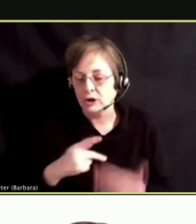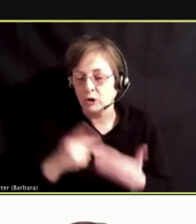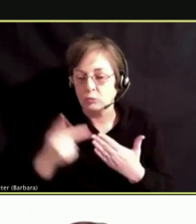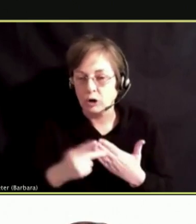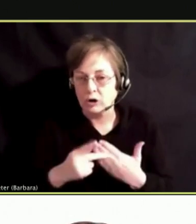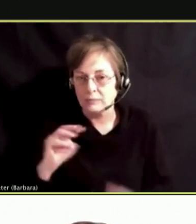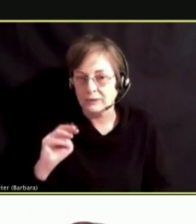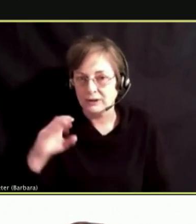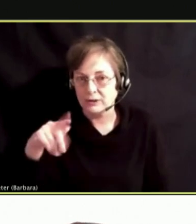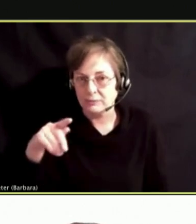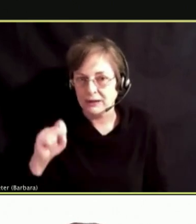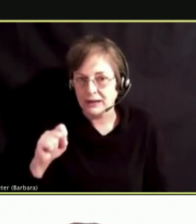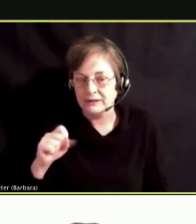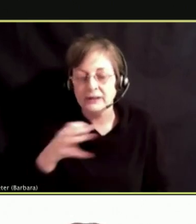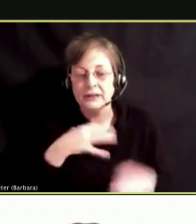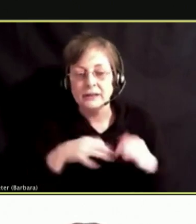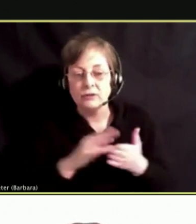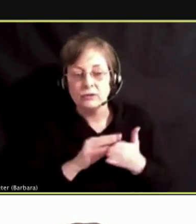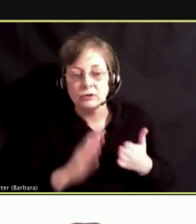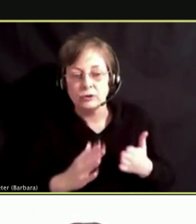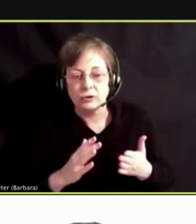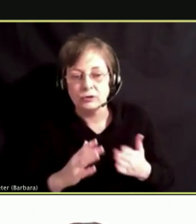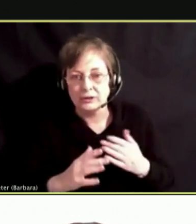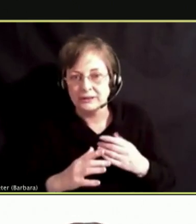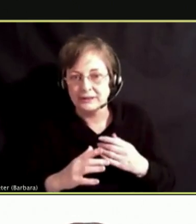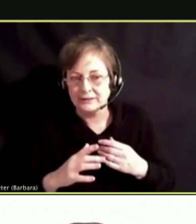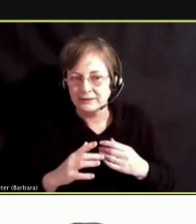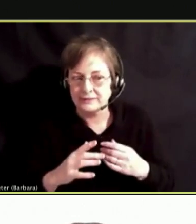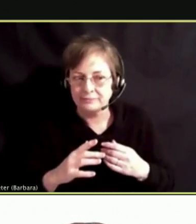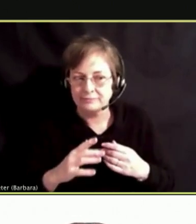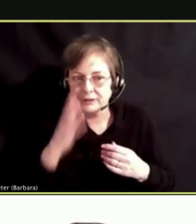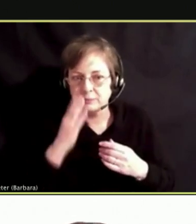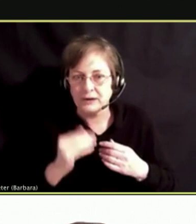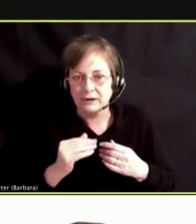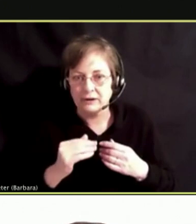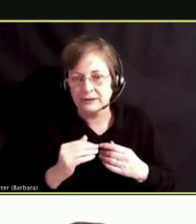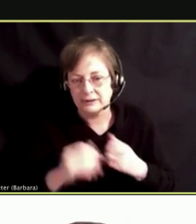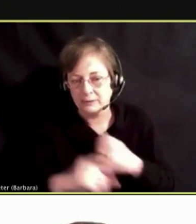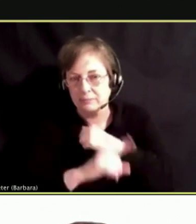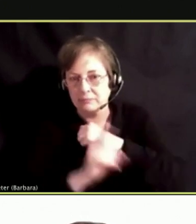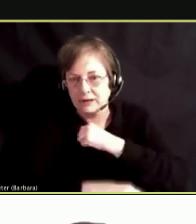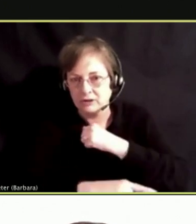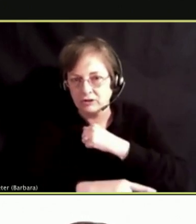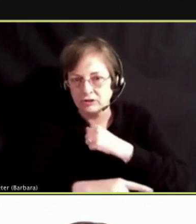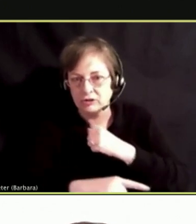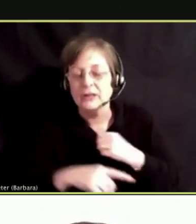INSTEAD OF RECEIVING AND DISCIPLINARY CONSEQUENCE, THEY CAN GO AND GET HELP FOR THEIR SUBSTANCE USE.